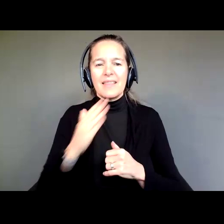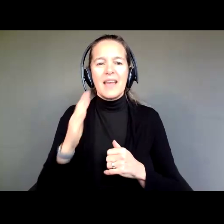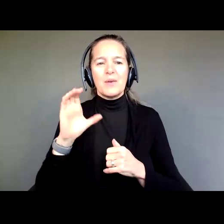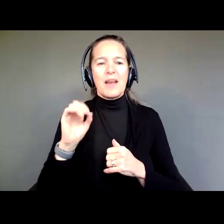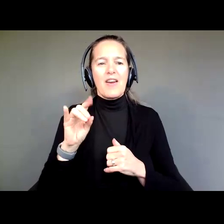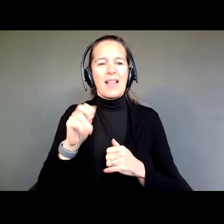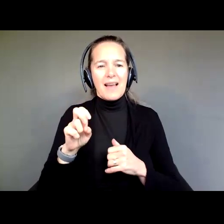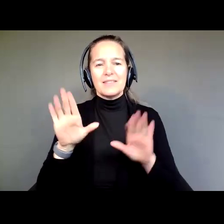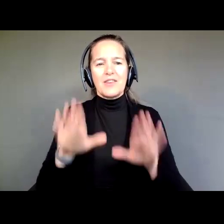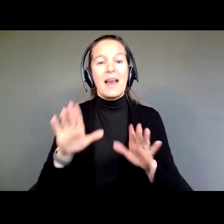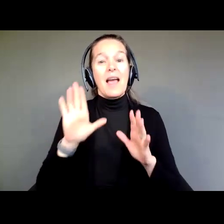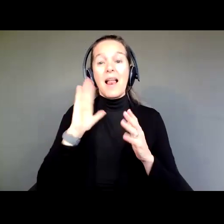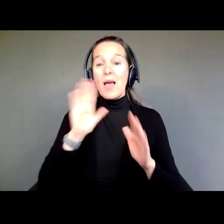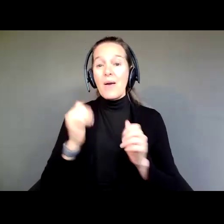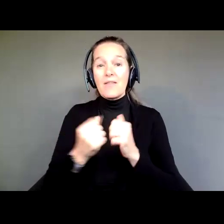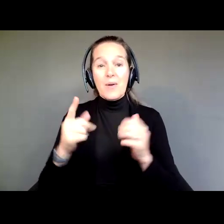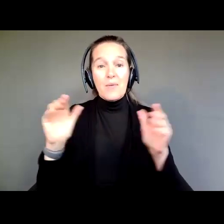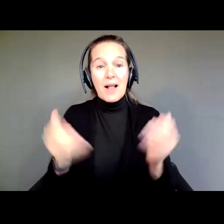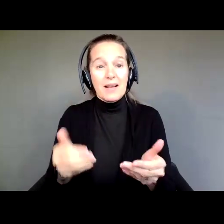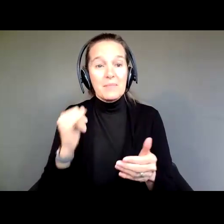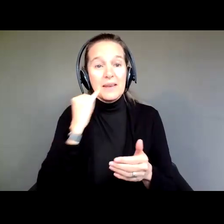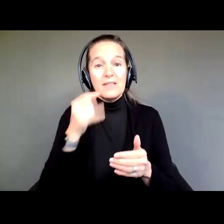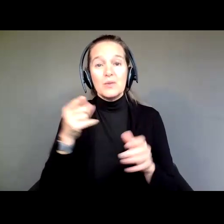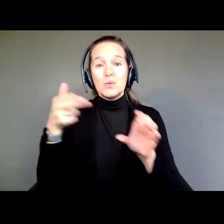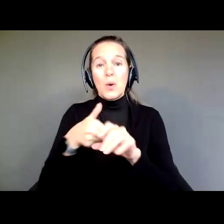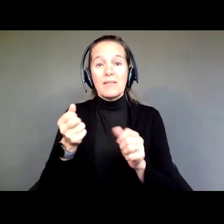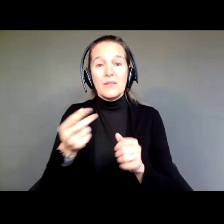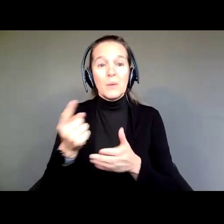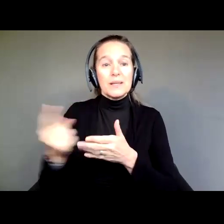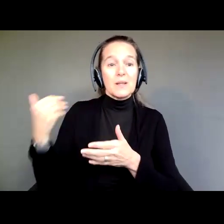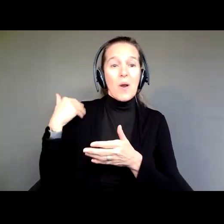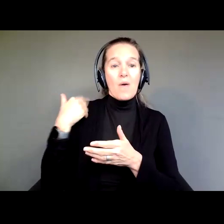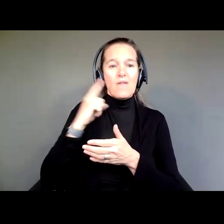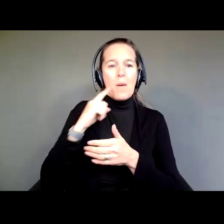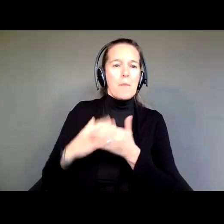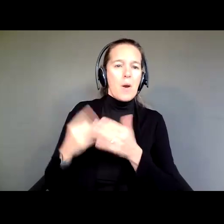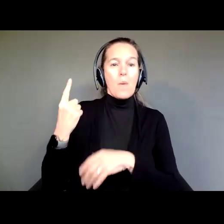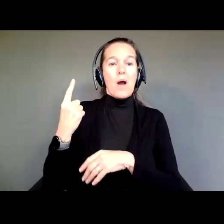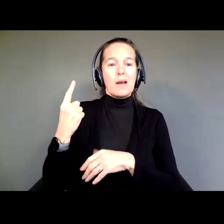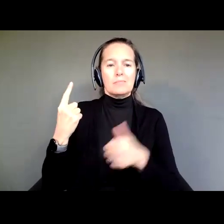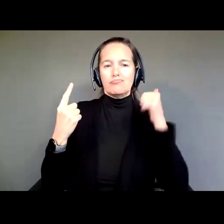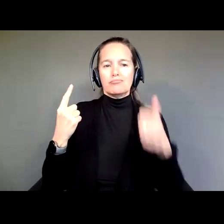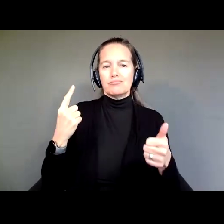Welcome! If you joined us a couple of weeks ago for the first part, then, great, welcome back.